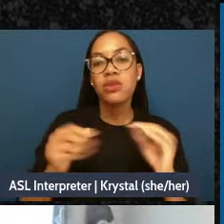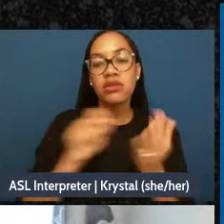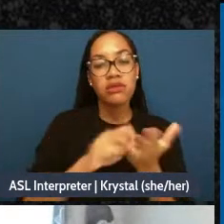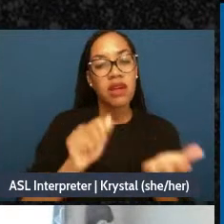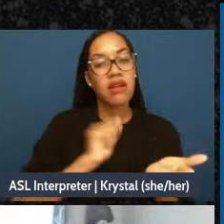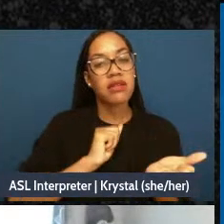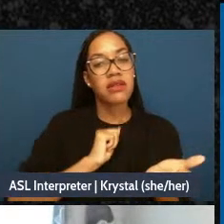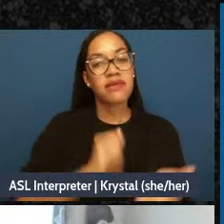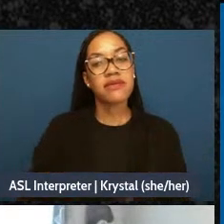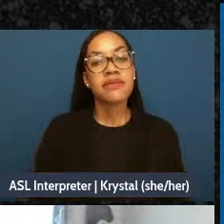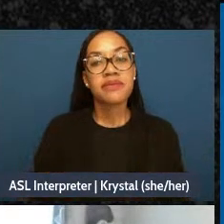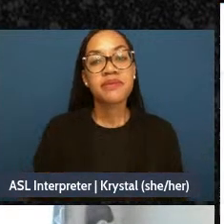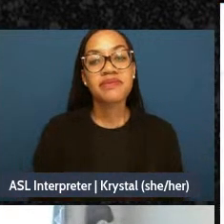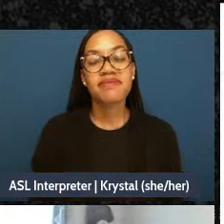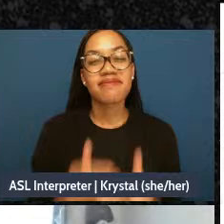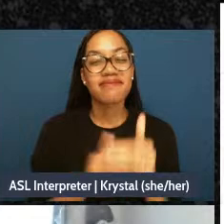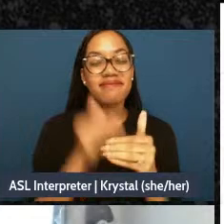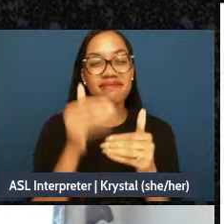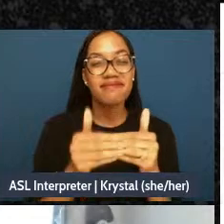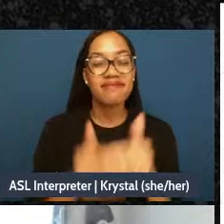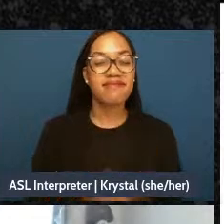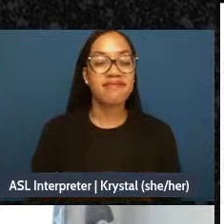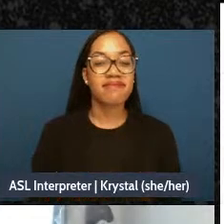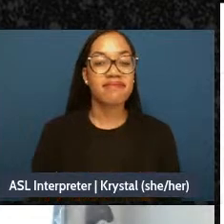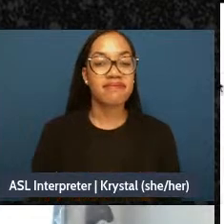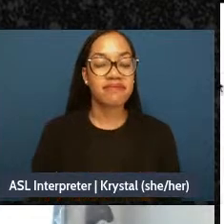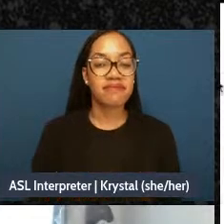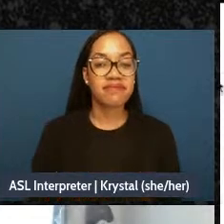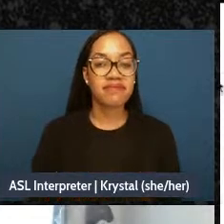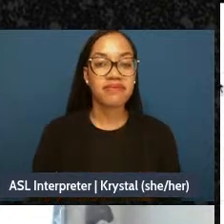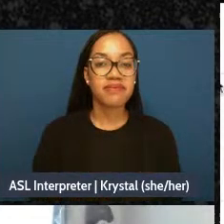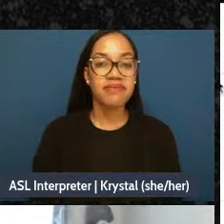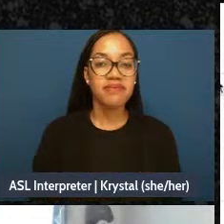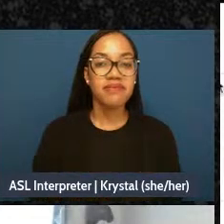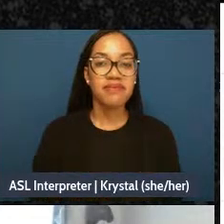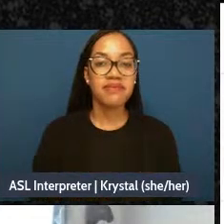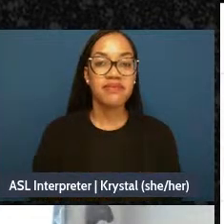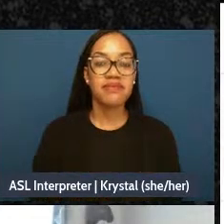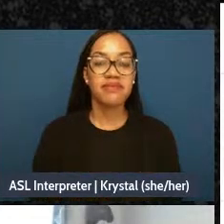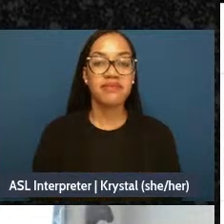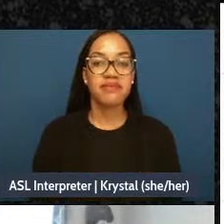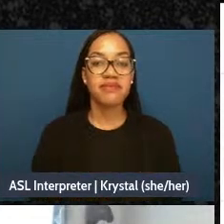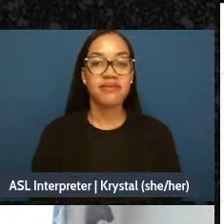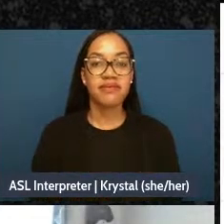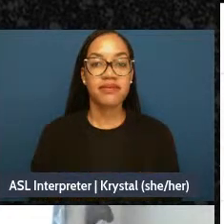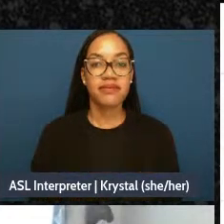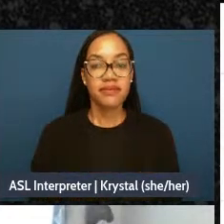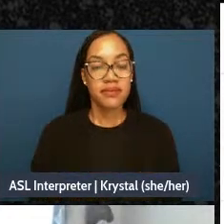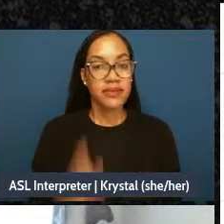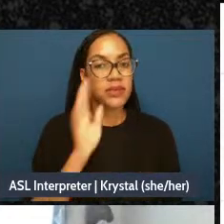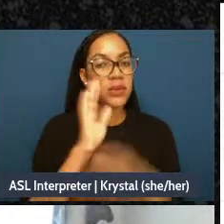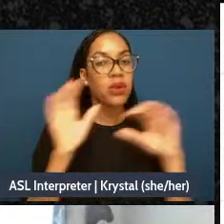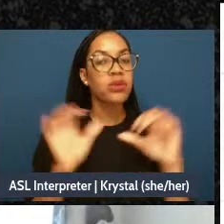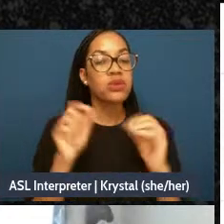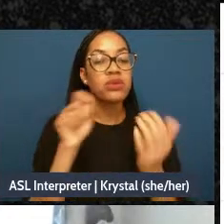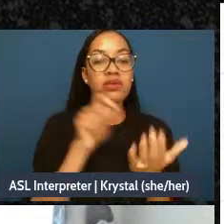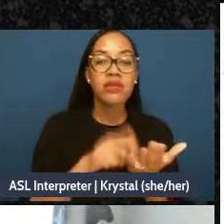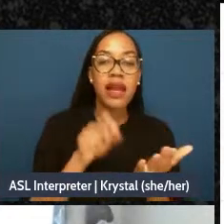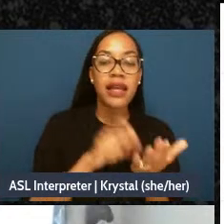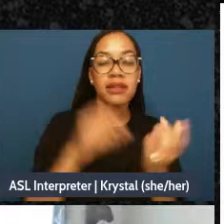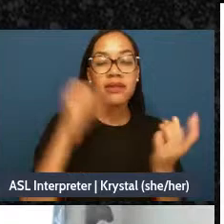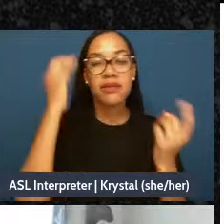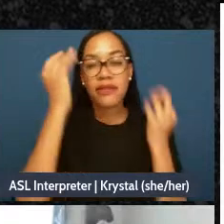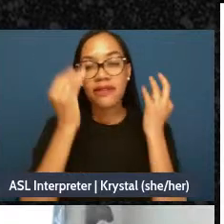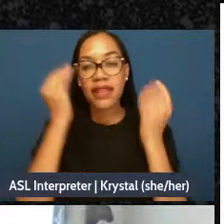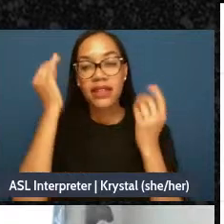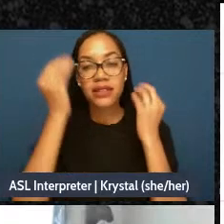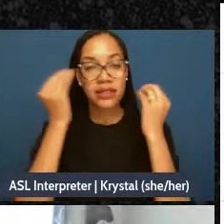Next slide, please. So we're going to be doing some writing and reflecting exercise-exercises ad